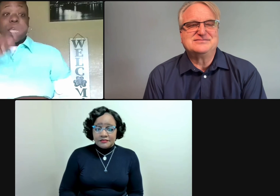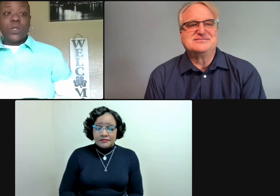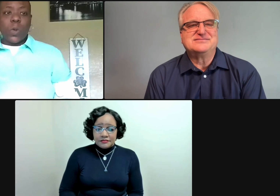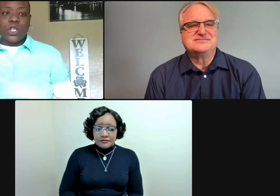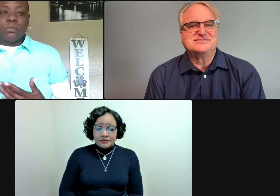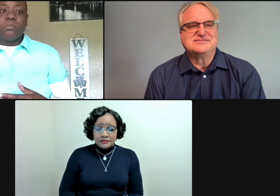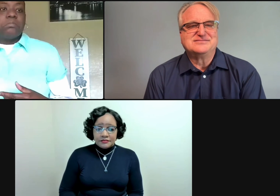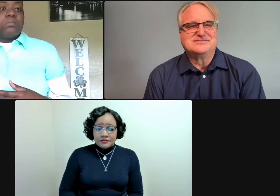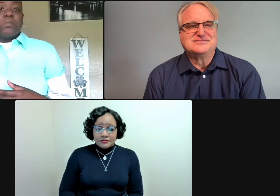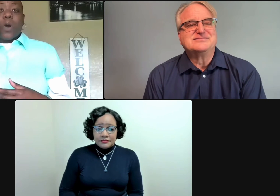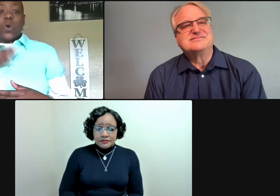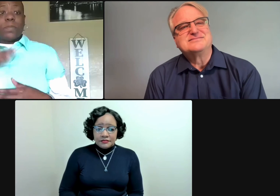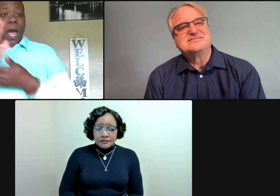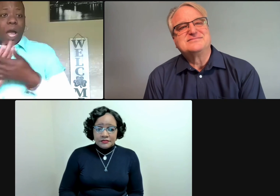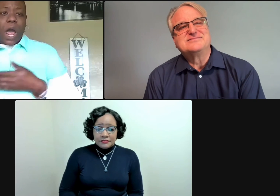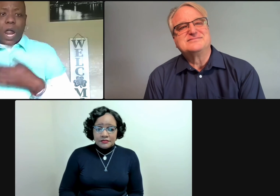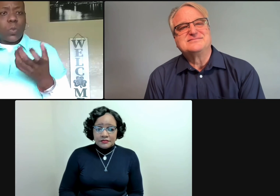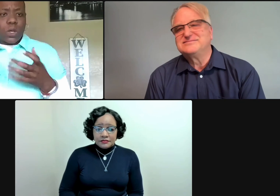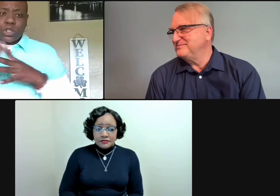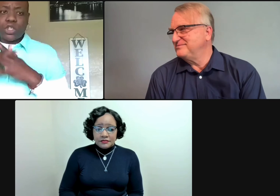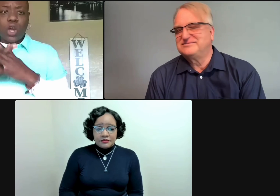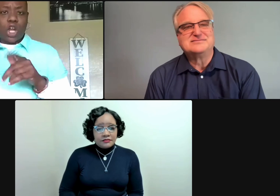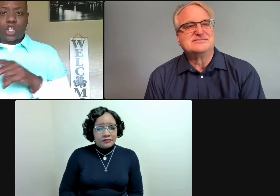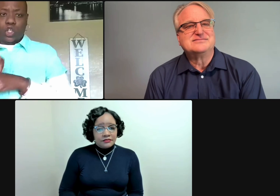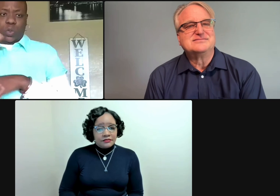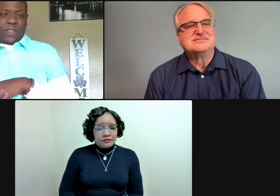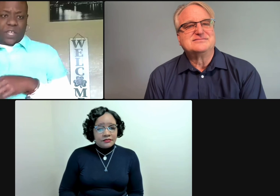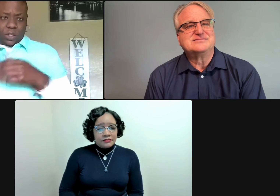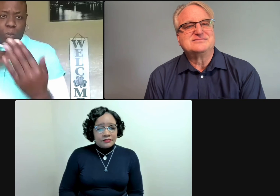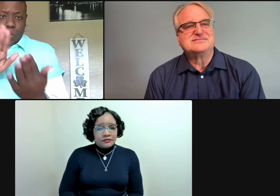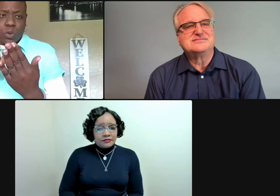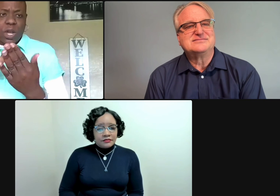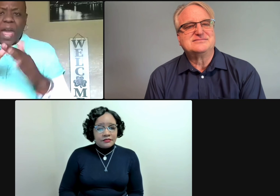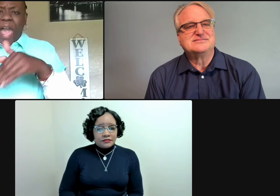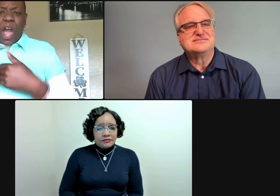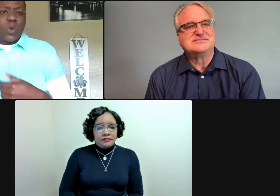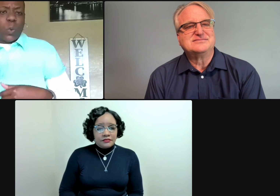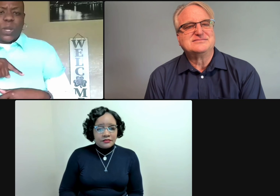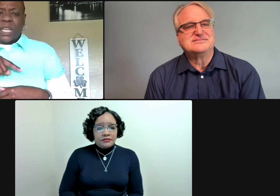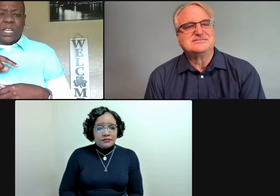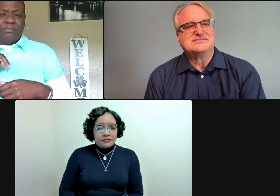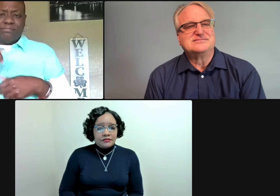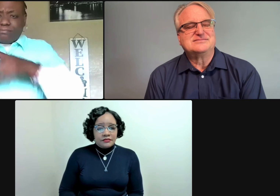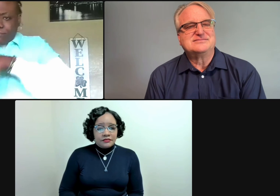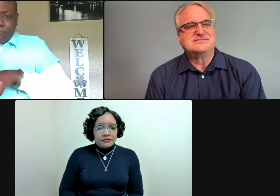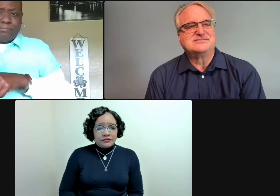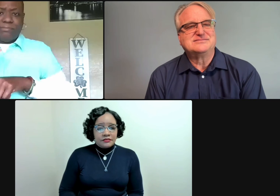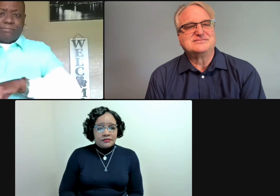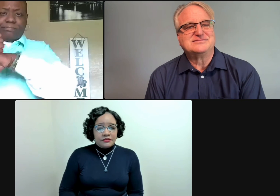Thank you for that. The next question says, if my college wants to start using this approach, how do we get started?